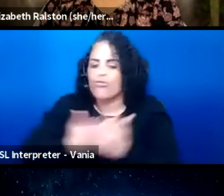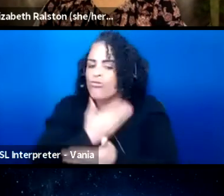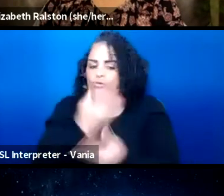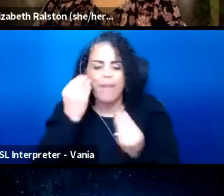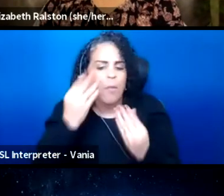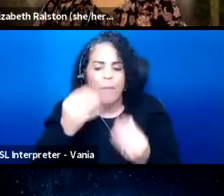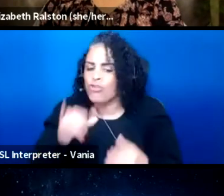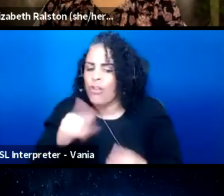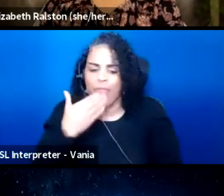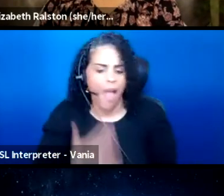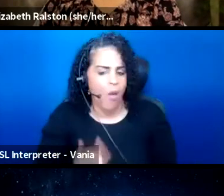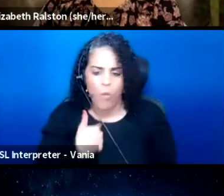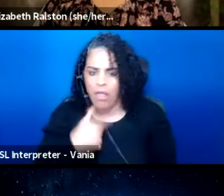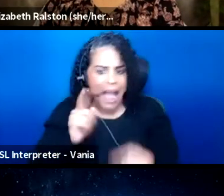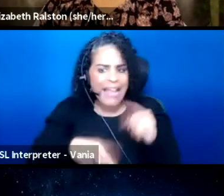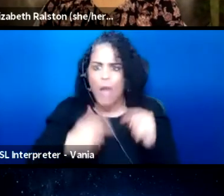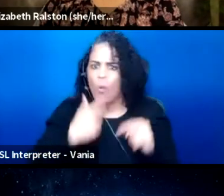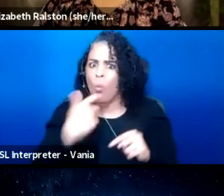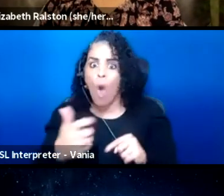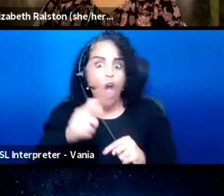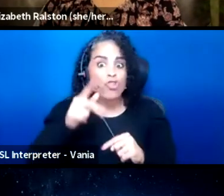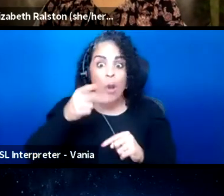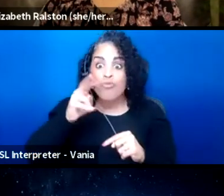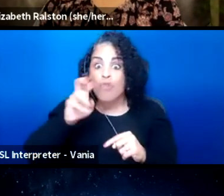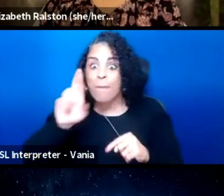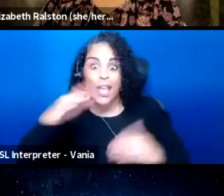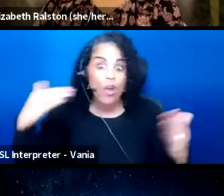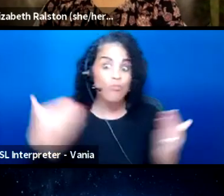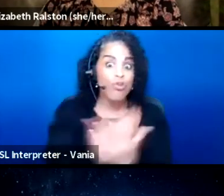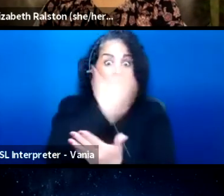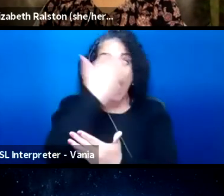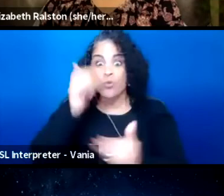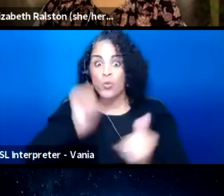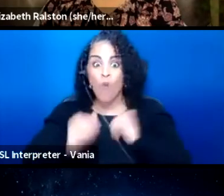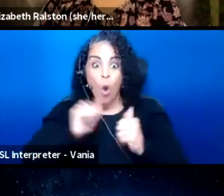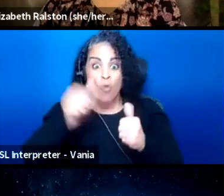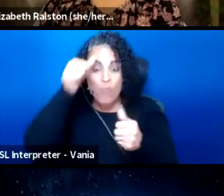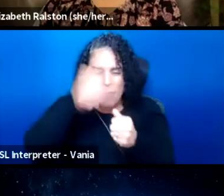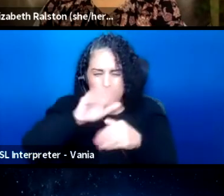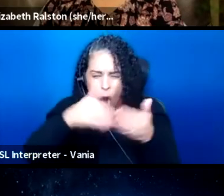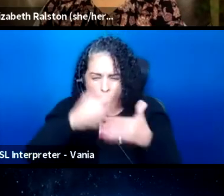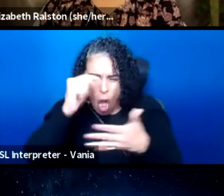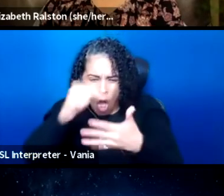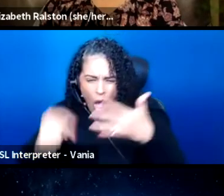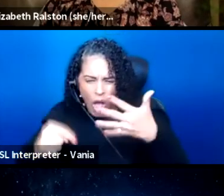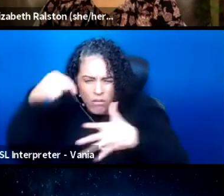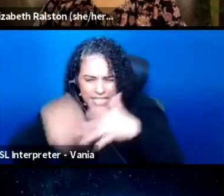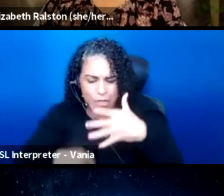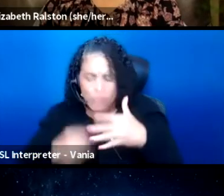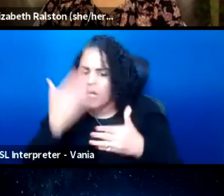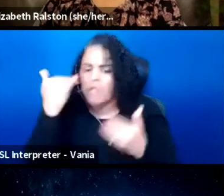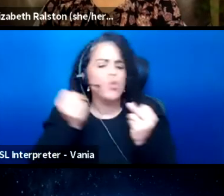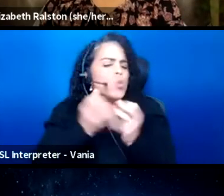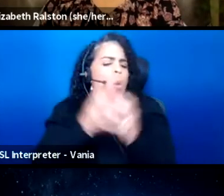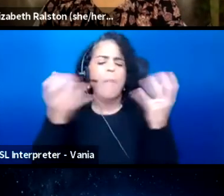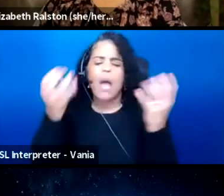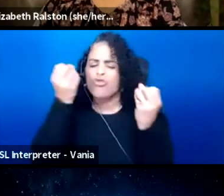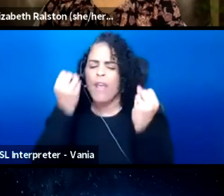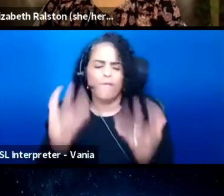I cannot watch premieres of brand new shows and then remember all the details, because that's just too much information for me to process.